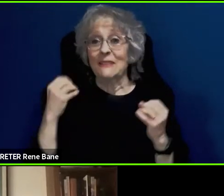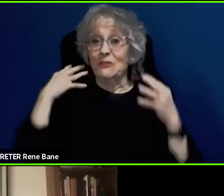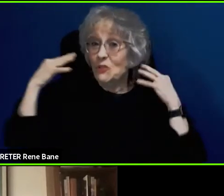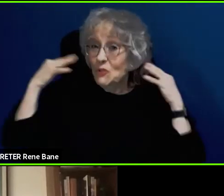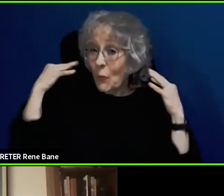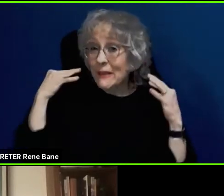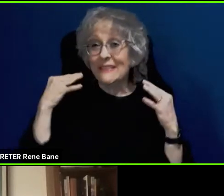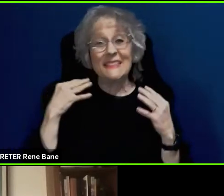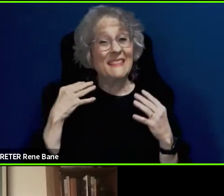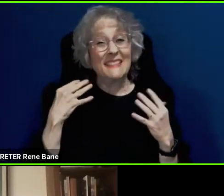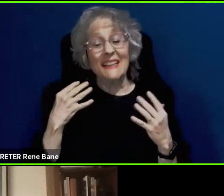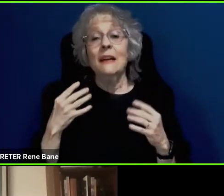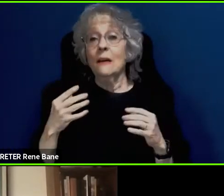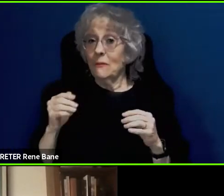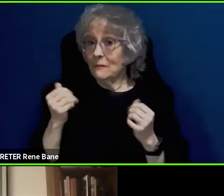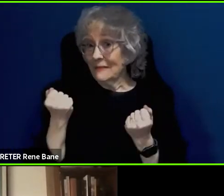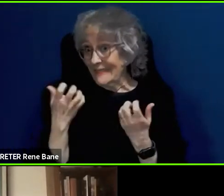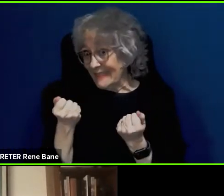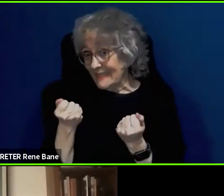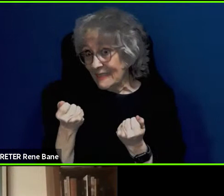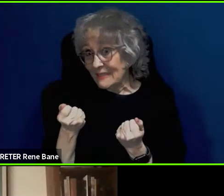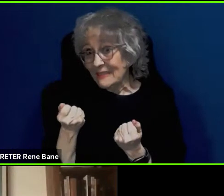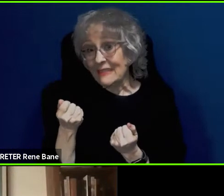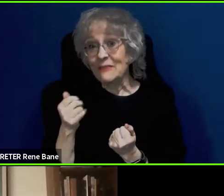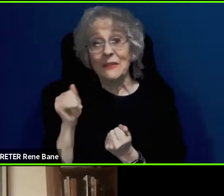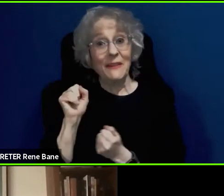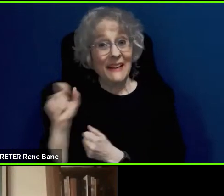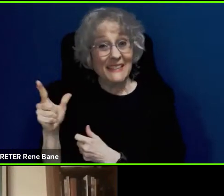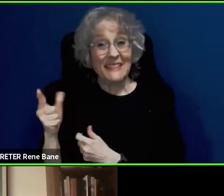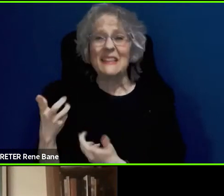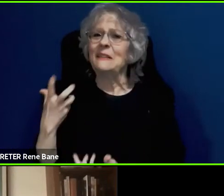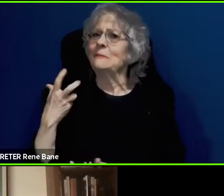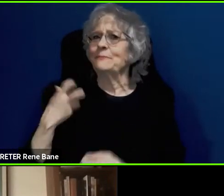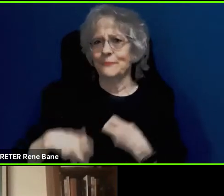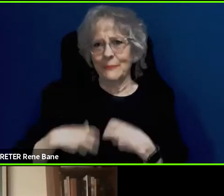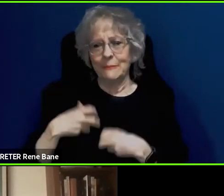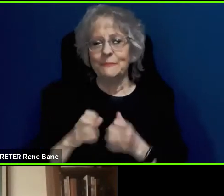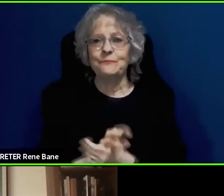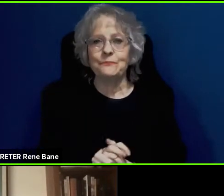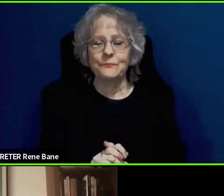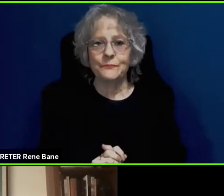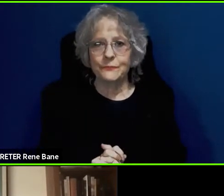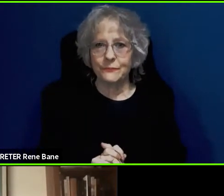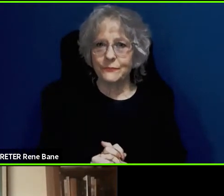So everything works until the first thing that doesn't work, and the individual starts